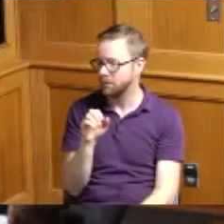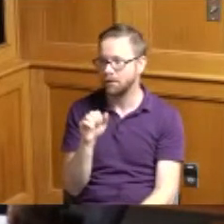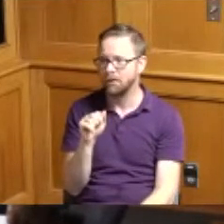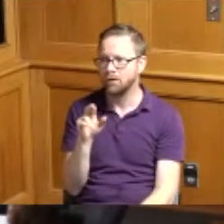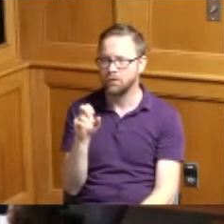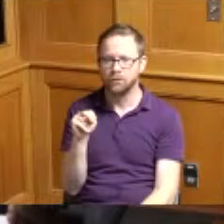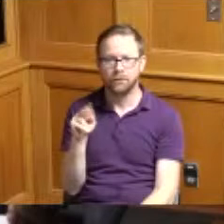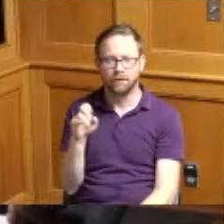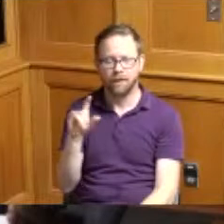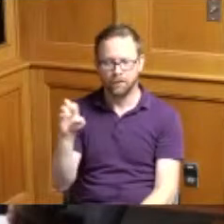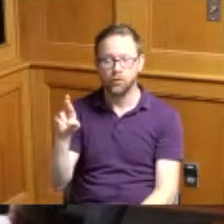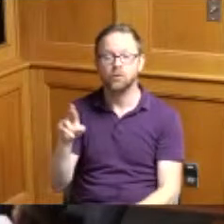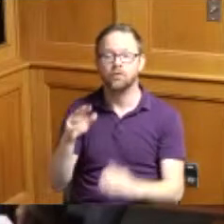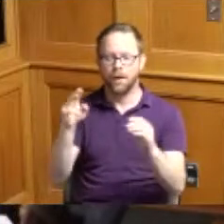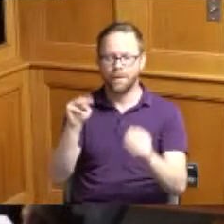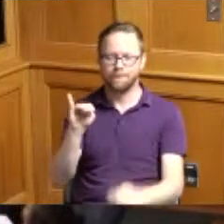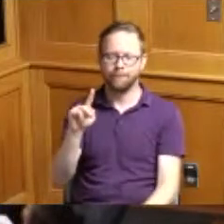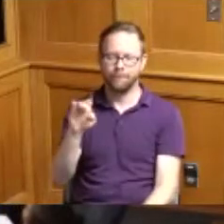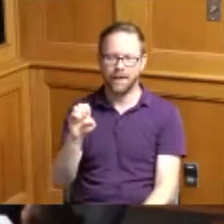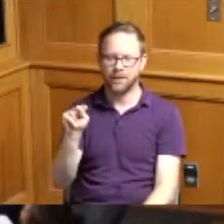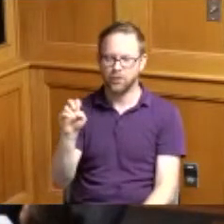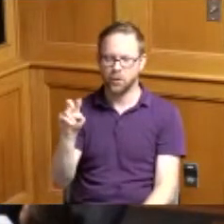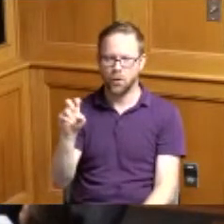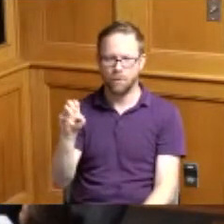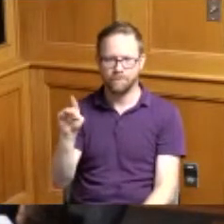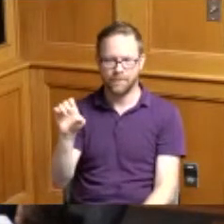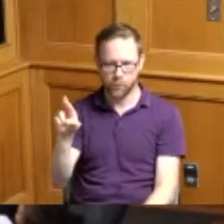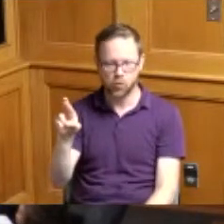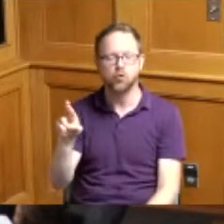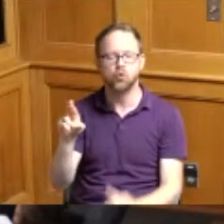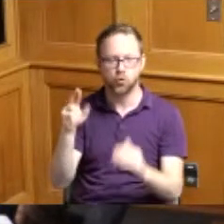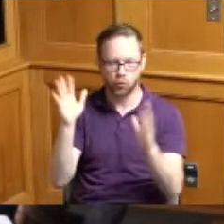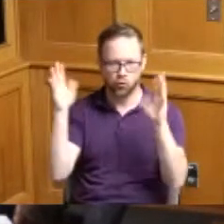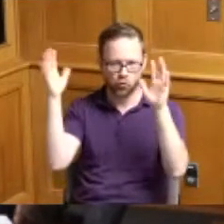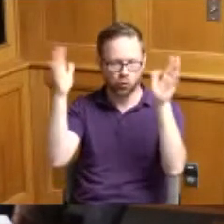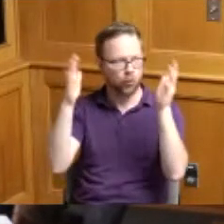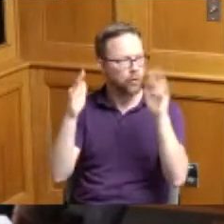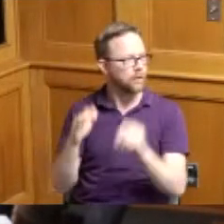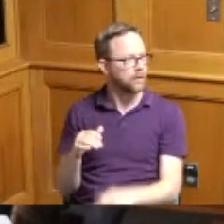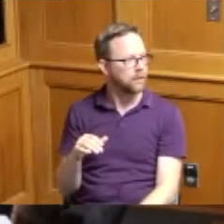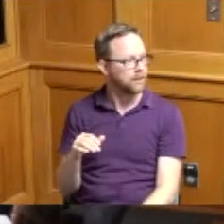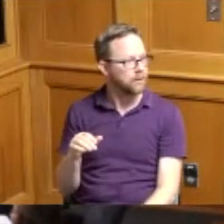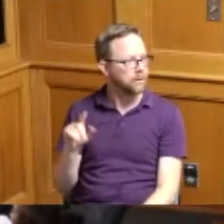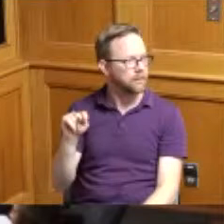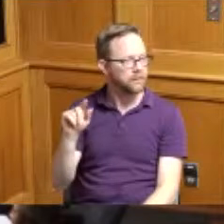Mike November 10 or Seibert